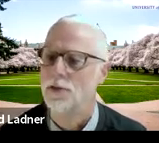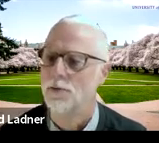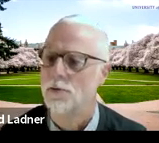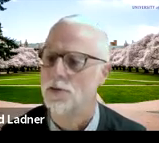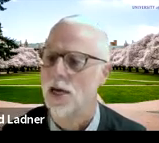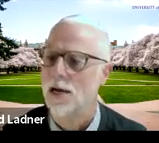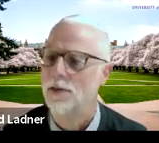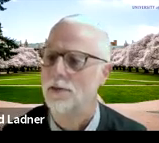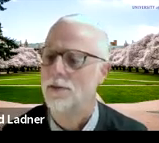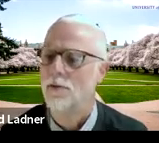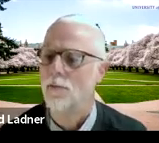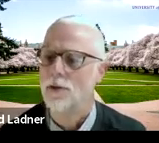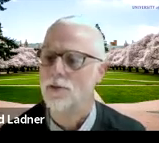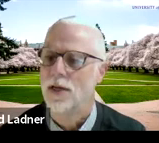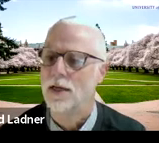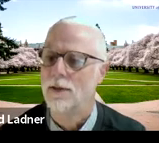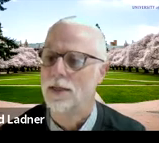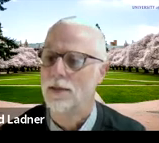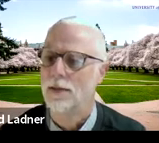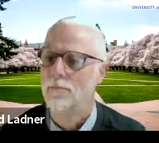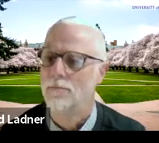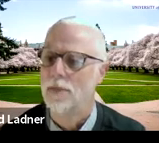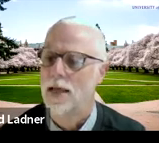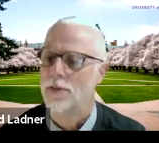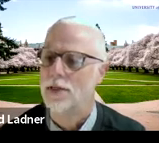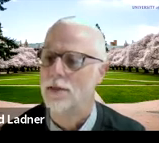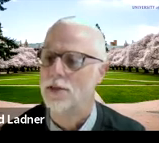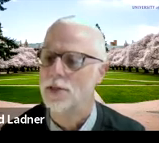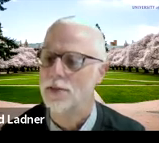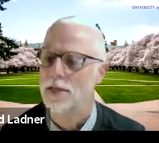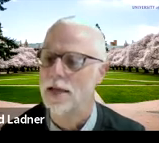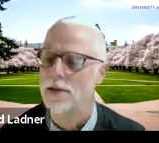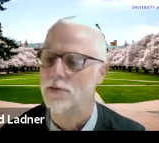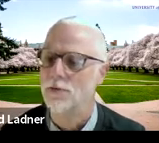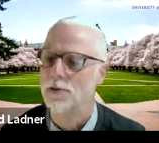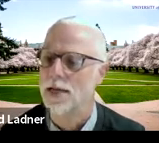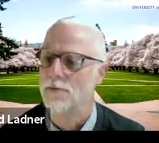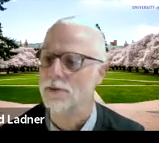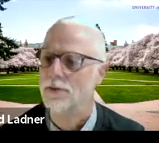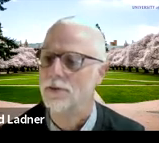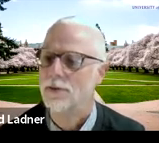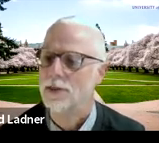Her first job was teaching at the Indiana School for the Deaf.